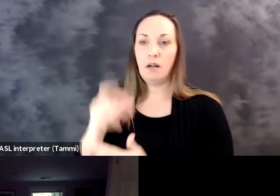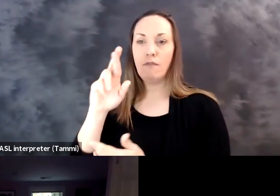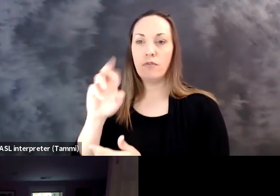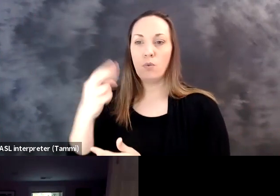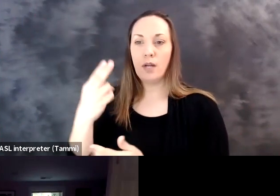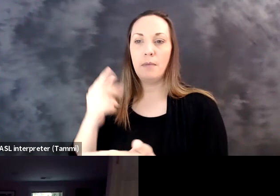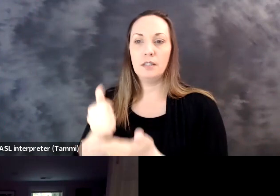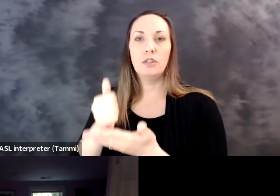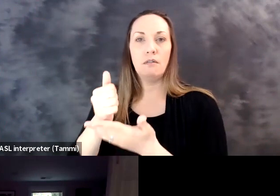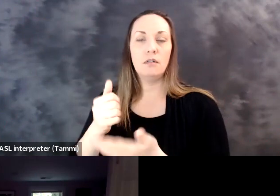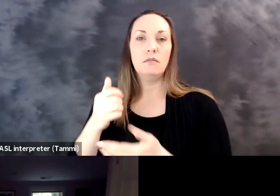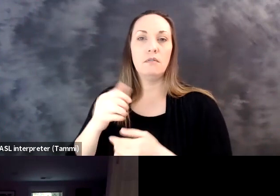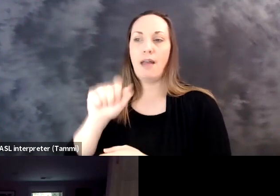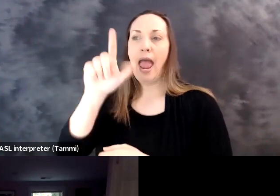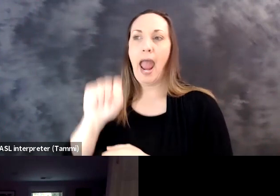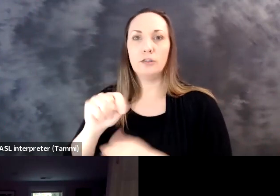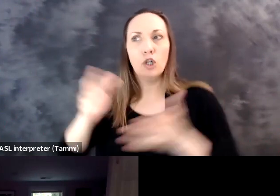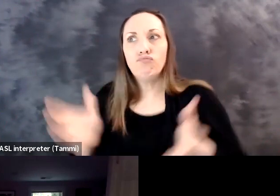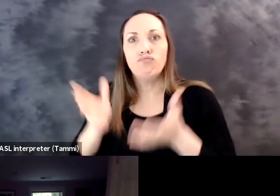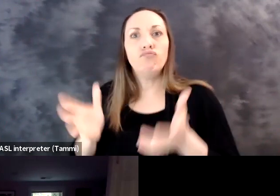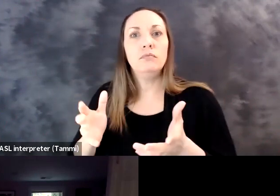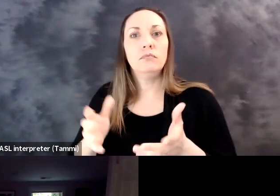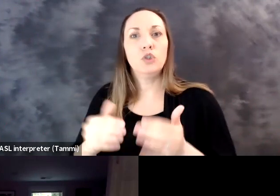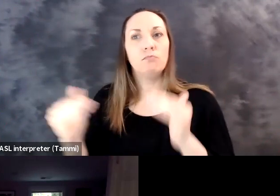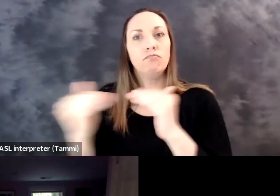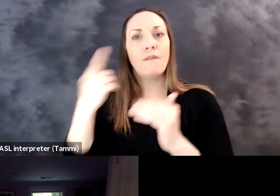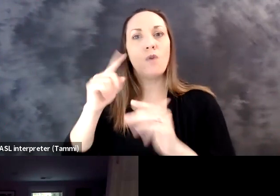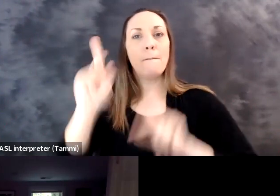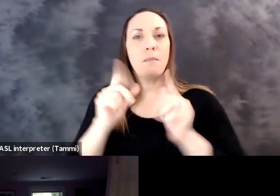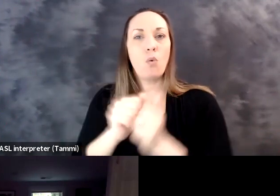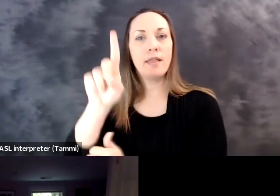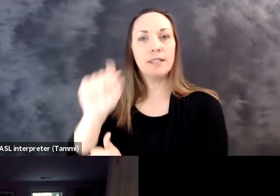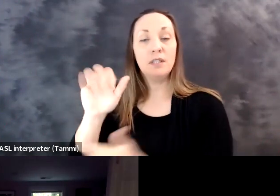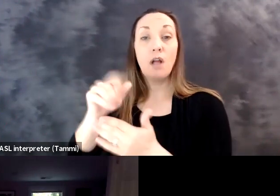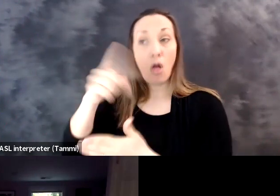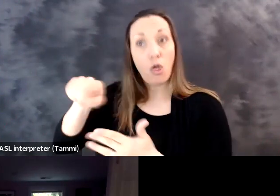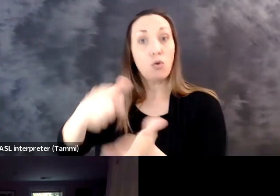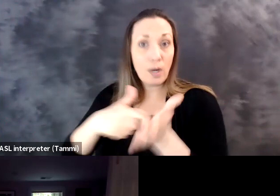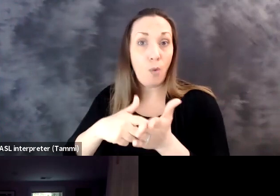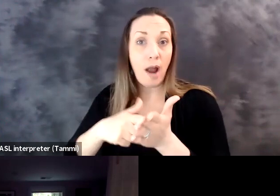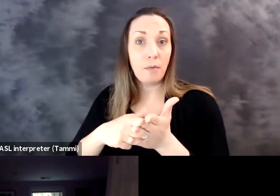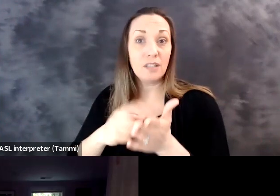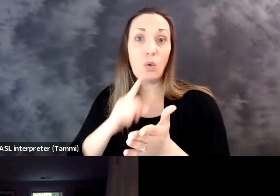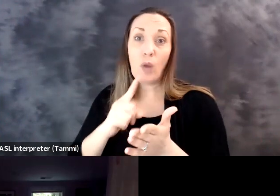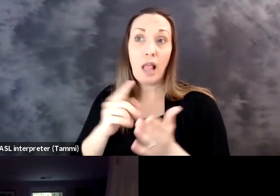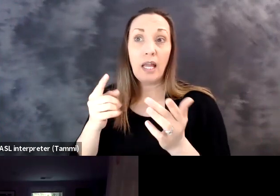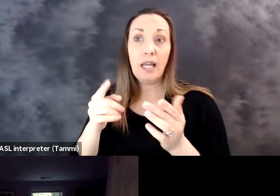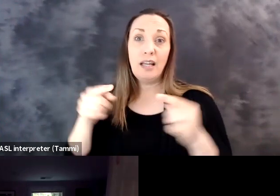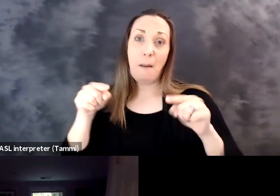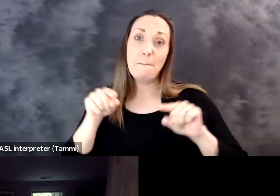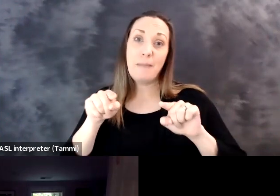Rehabilitation Act, which requires contractors to ensure nondiscrimination and promote affirmative action for people with disabilities.